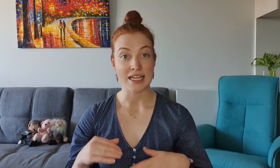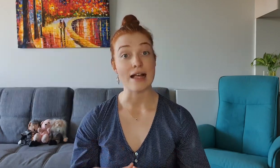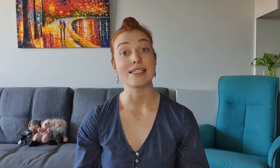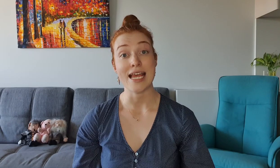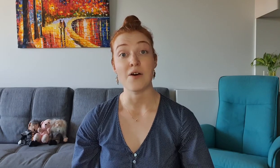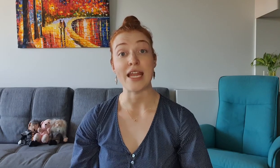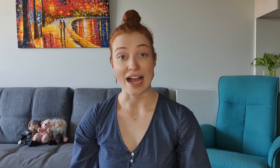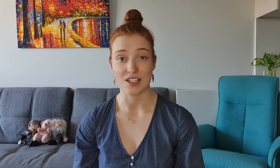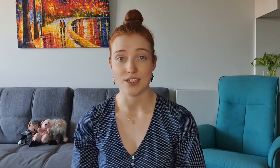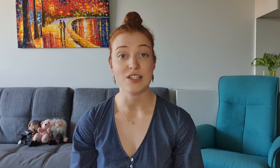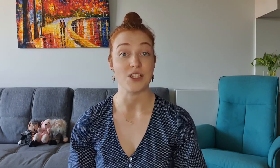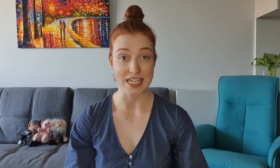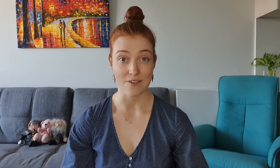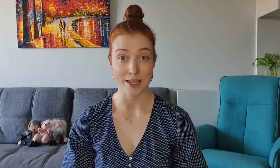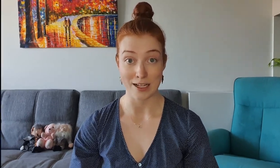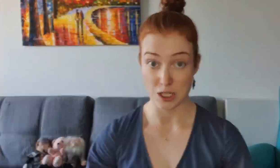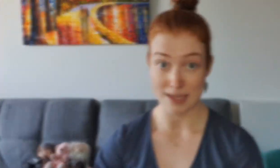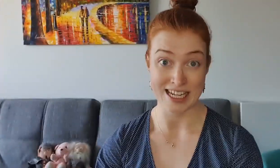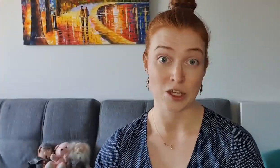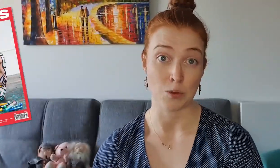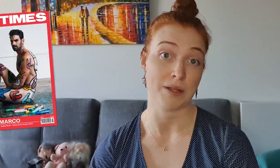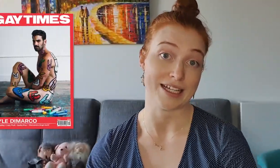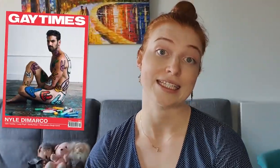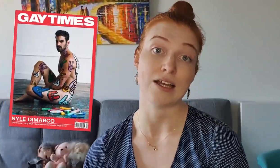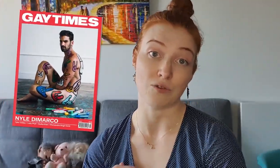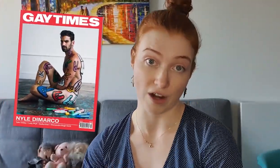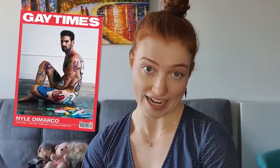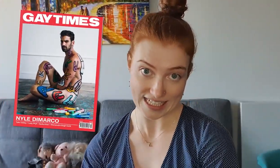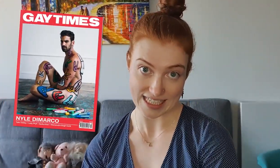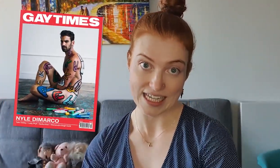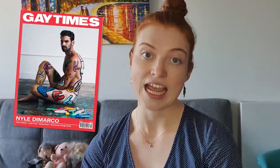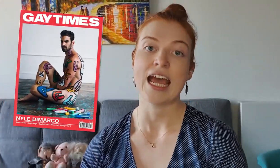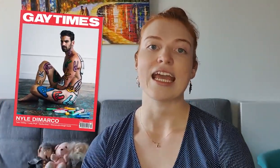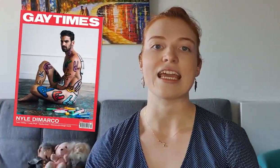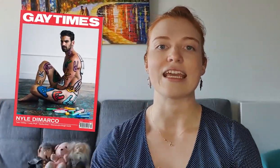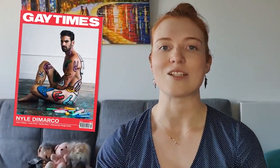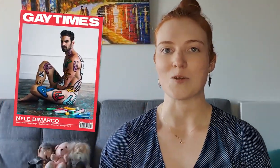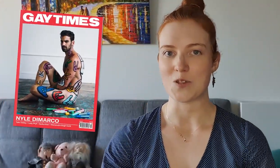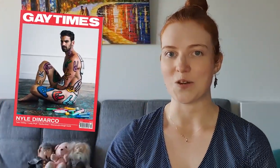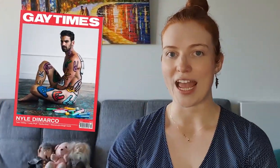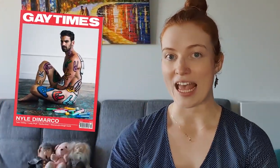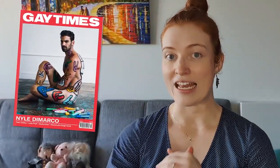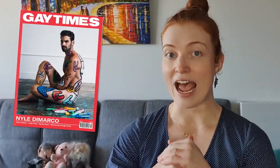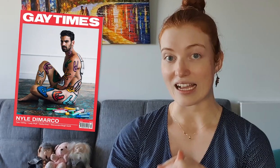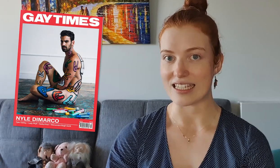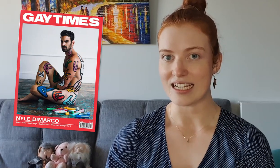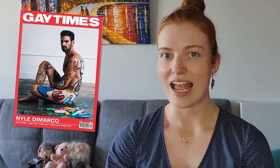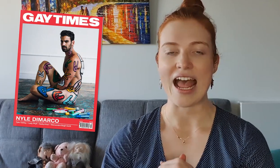Nyle is now an activist for d/Deaf and LGBTQ+ rights He is also an actor